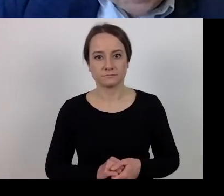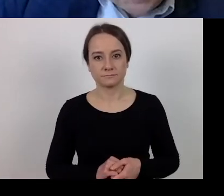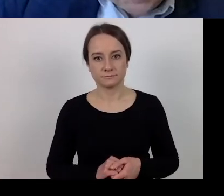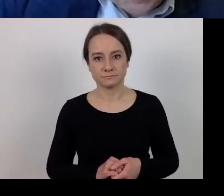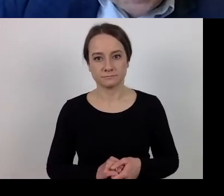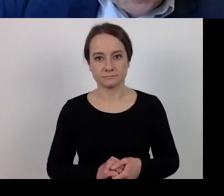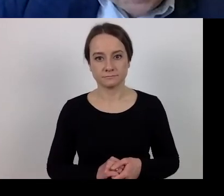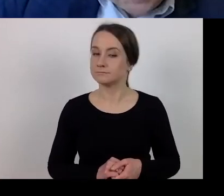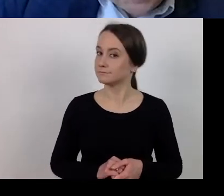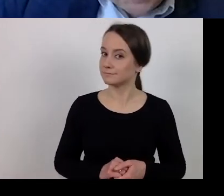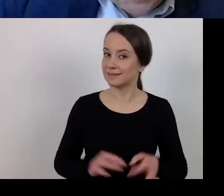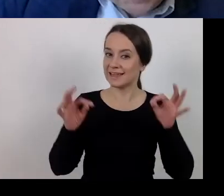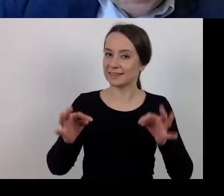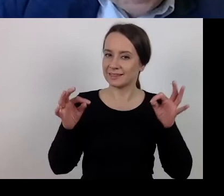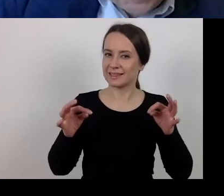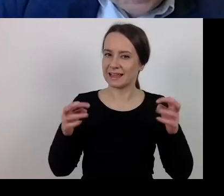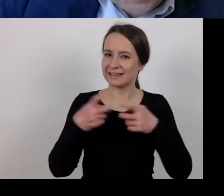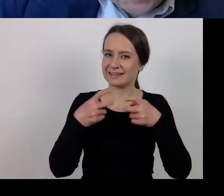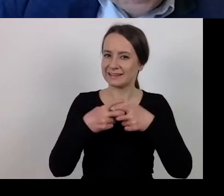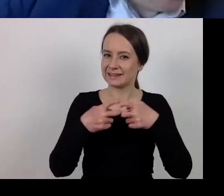We have temporarily lost the connection with Henryk.